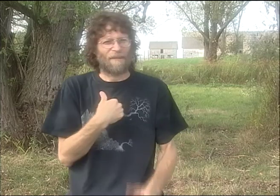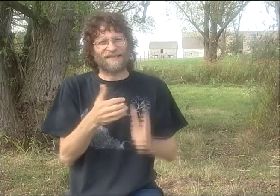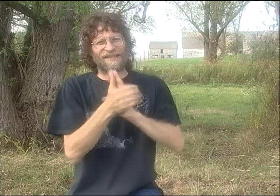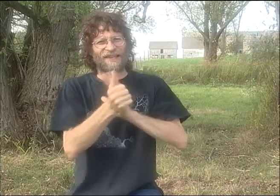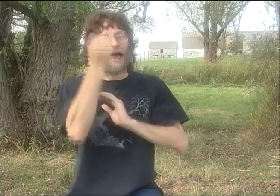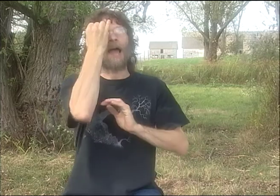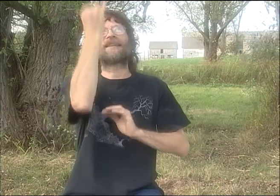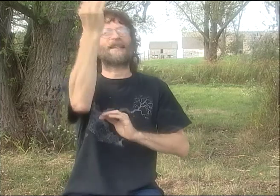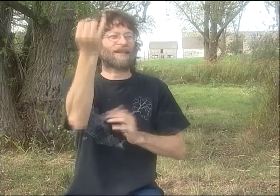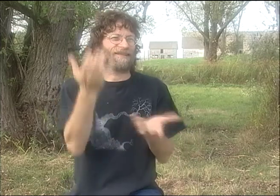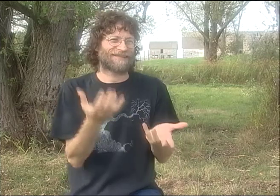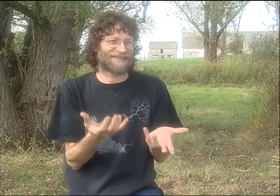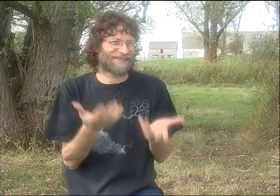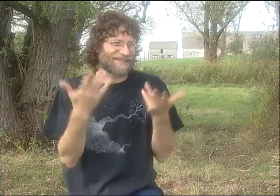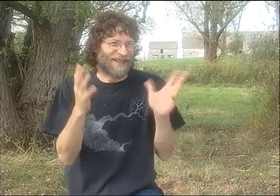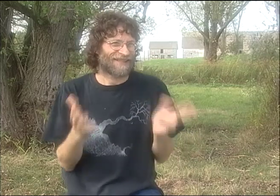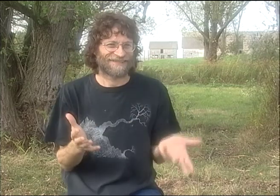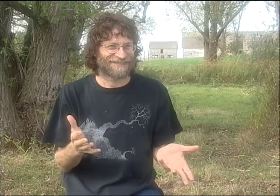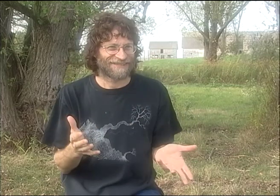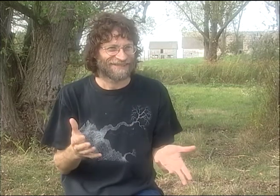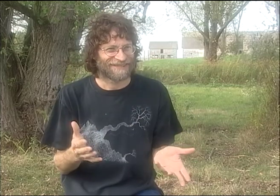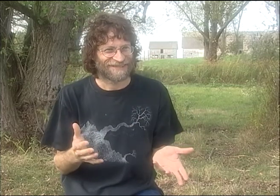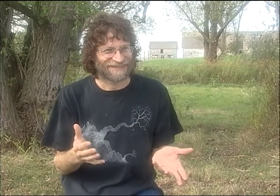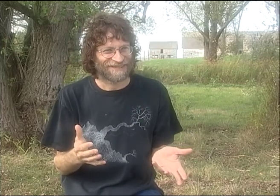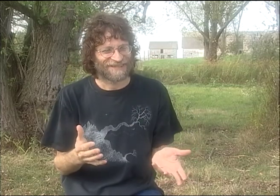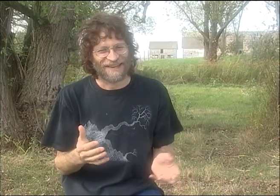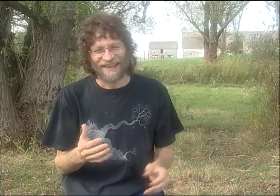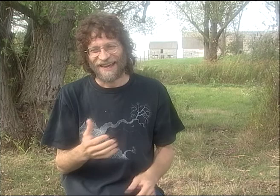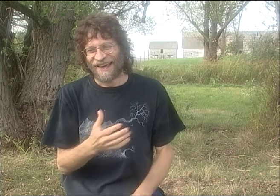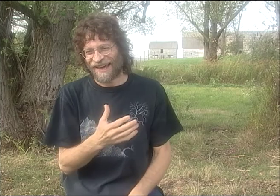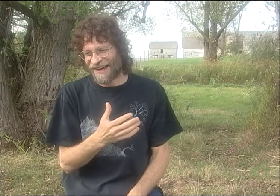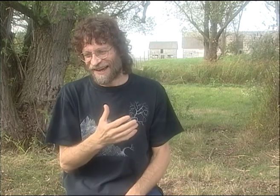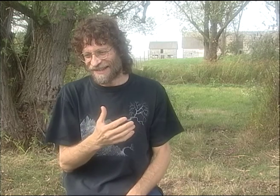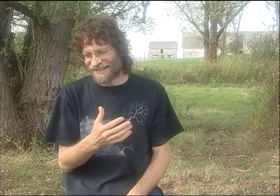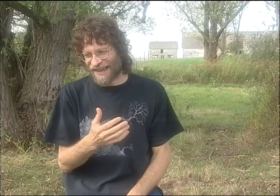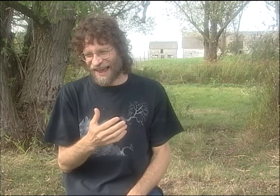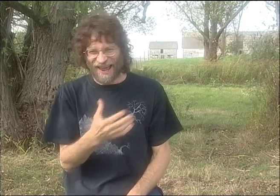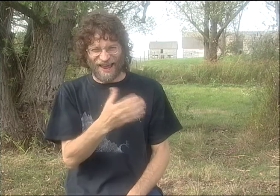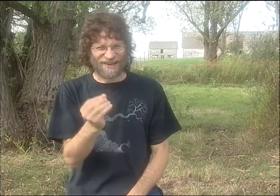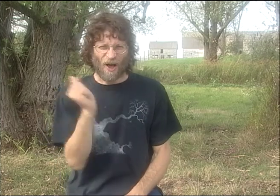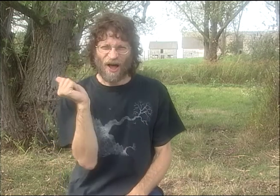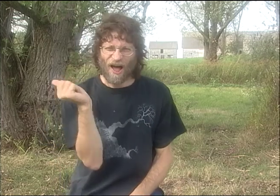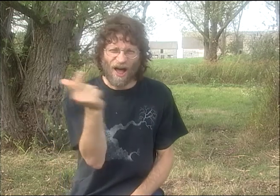I MEAN, YOU'VE GOT DEBBIE AND PETER AND-- YOU KNOW, I'M REALLY GREAT WITH IDEAS, BUT NOT AS A SIGNER.